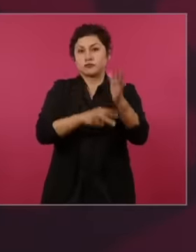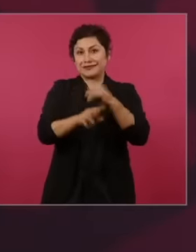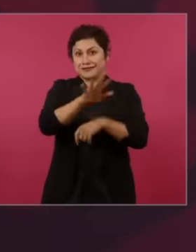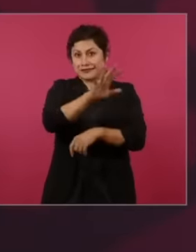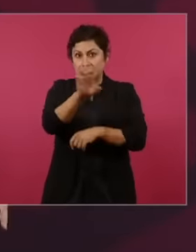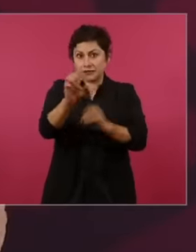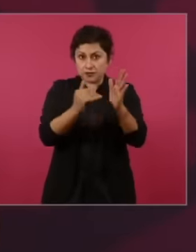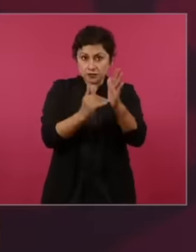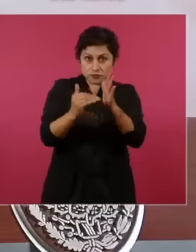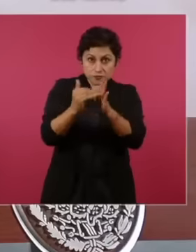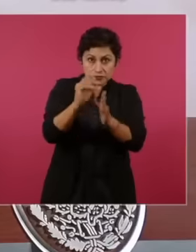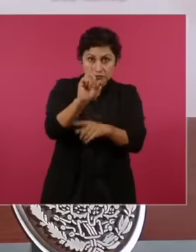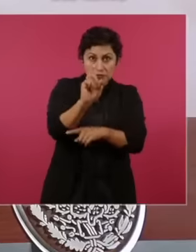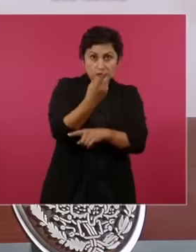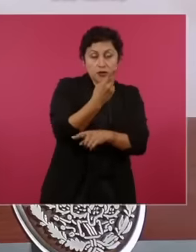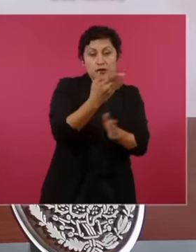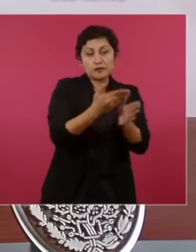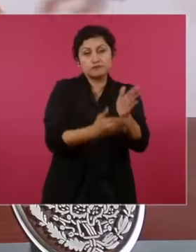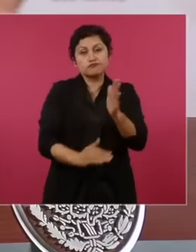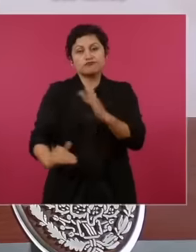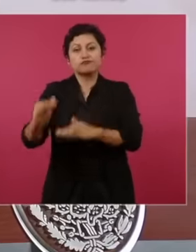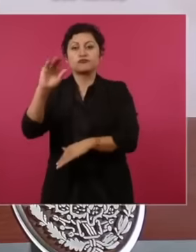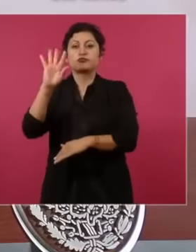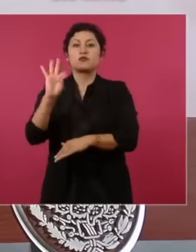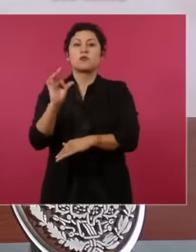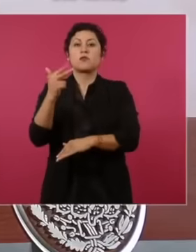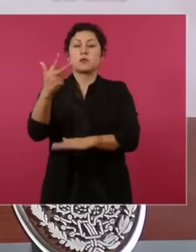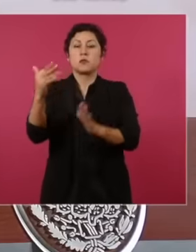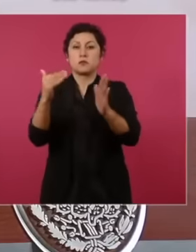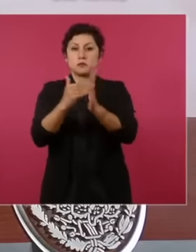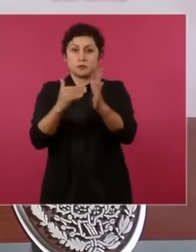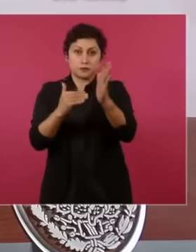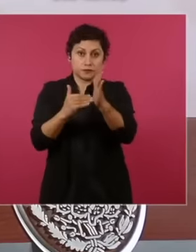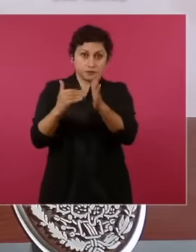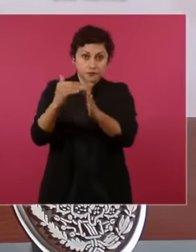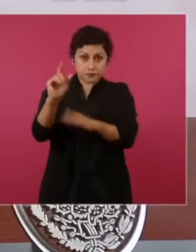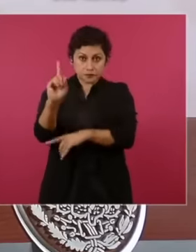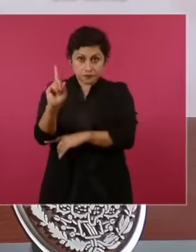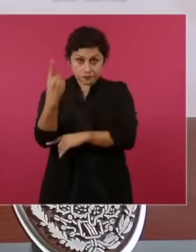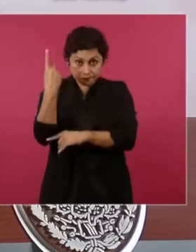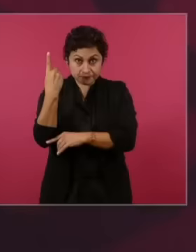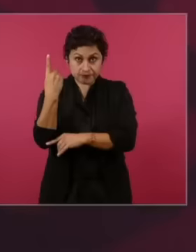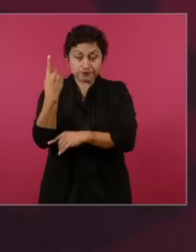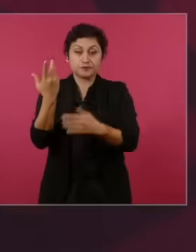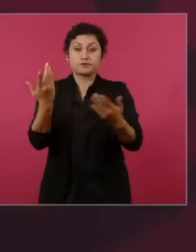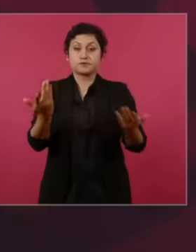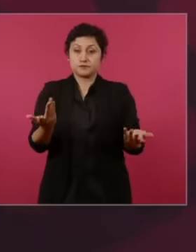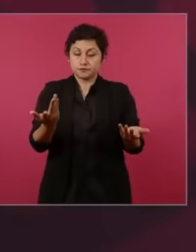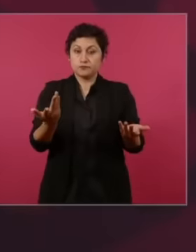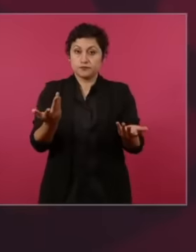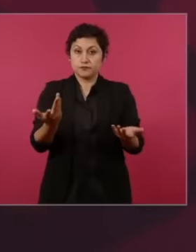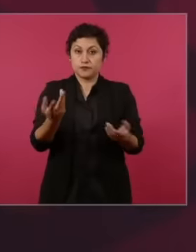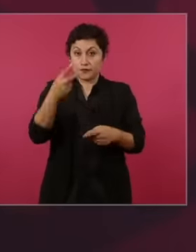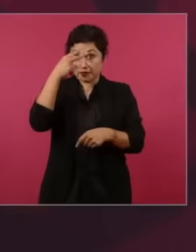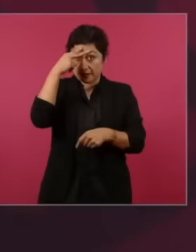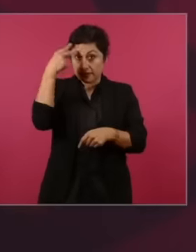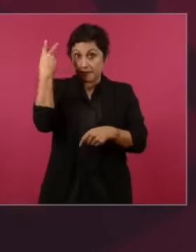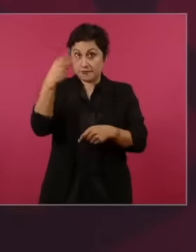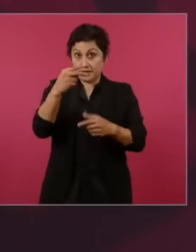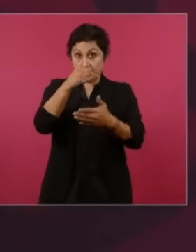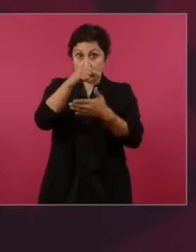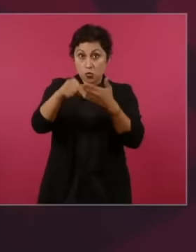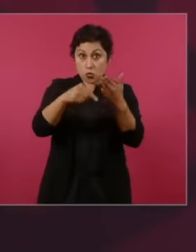dollars and Mexico happens to occupy fourth place in the world in